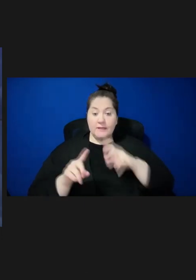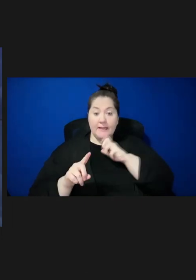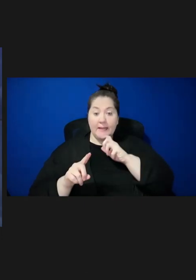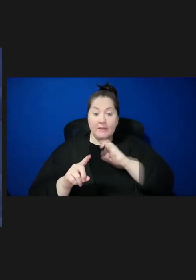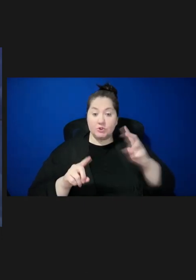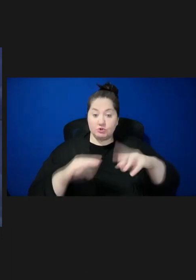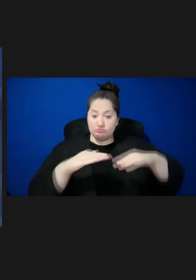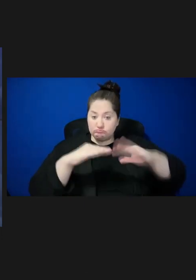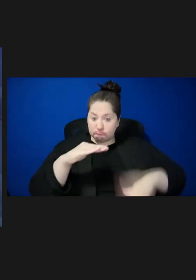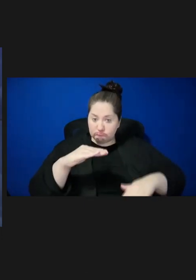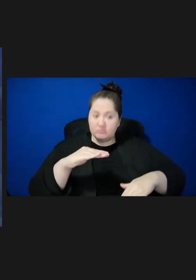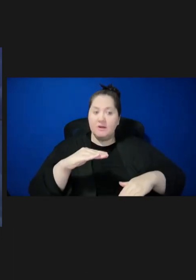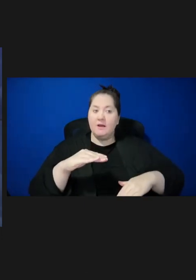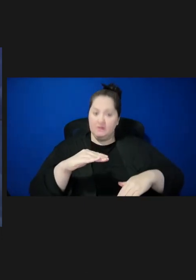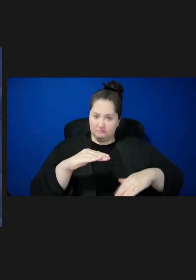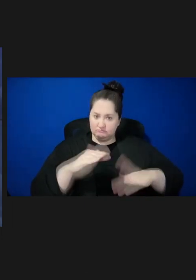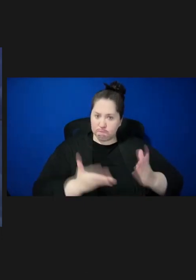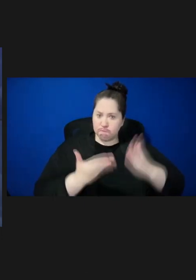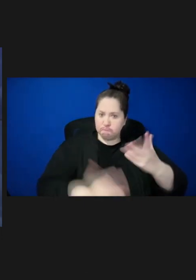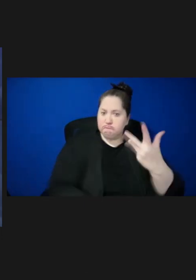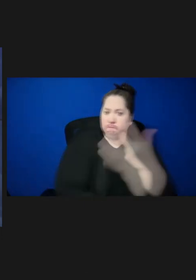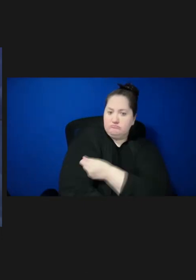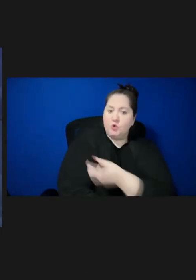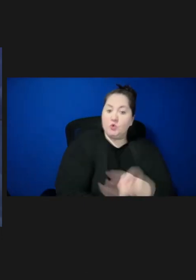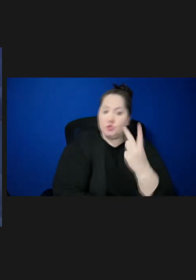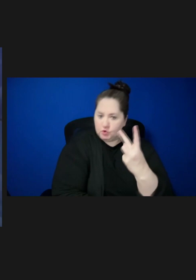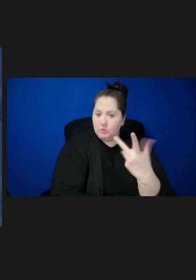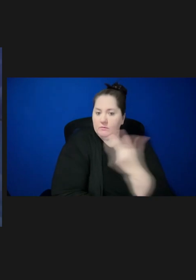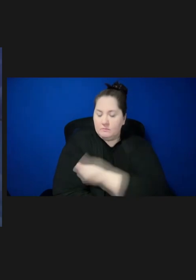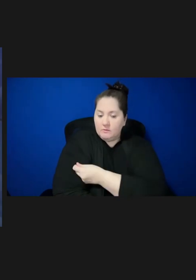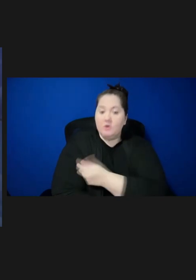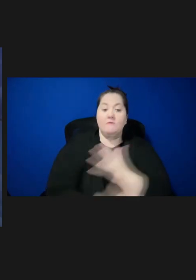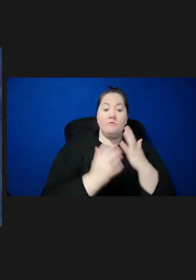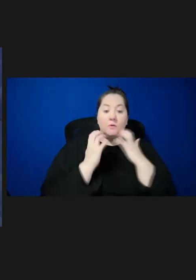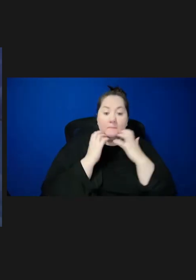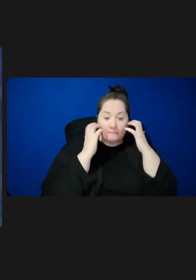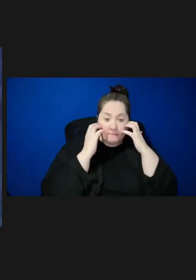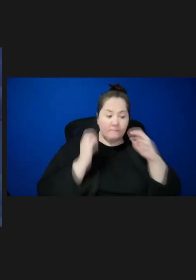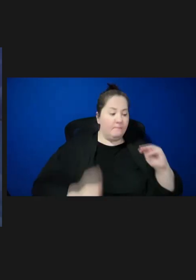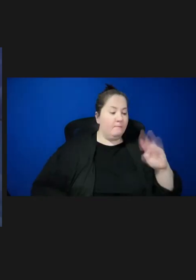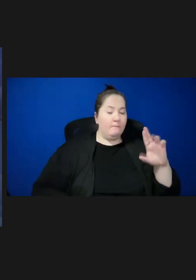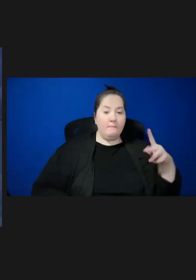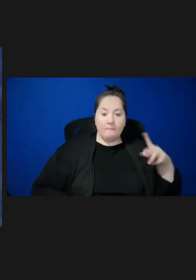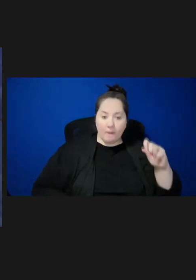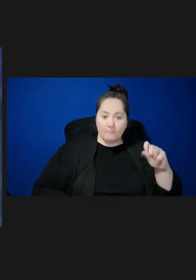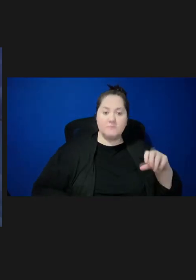recommended two doses of the measles, mumps, and rubella vaccine. This is lower than the